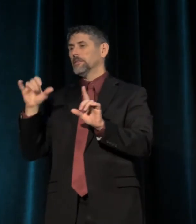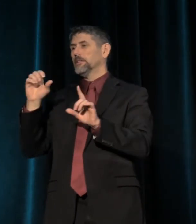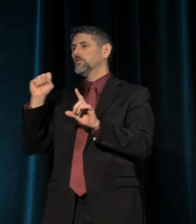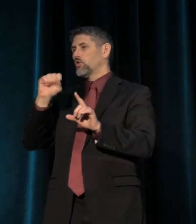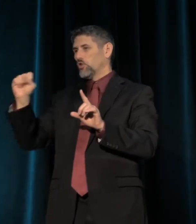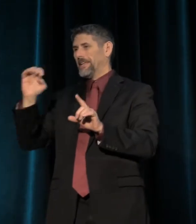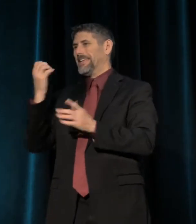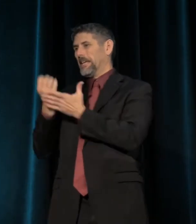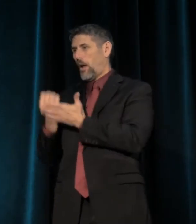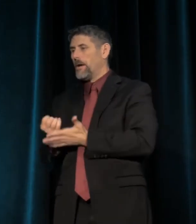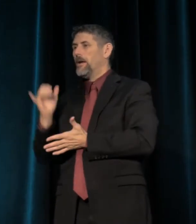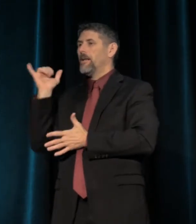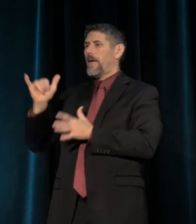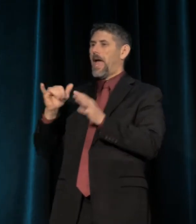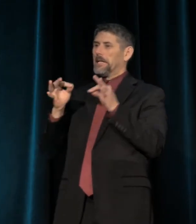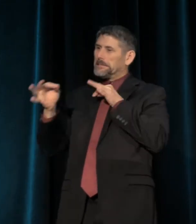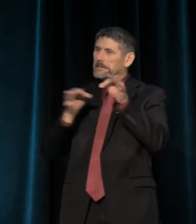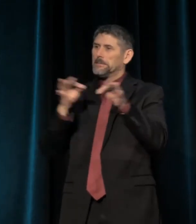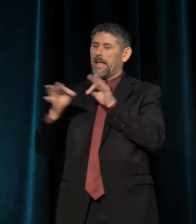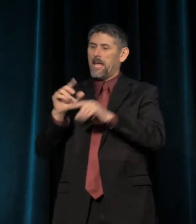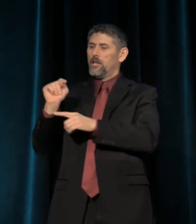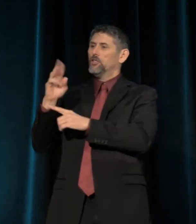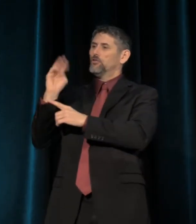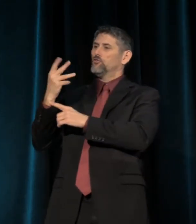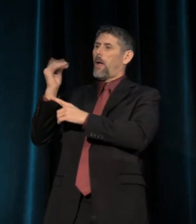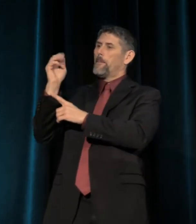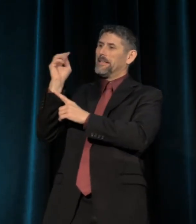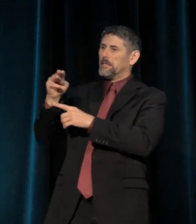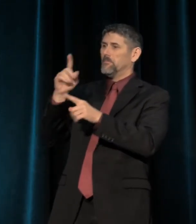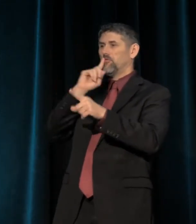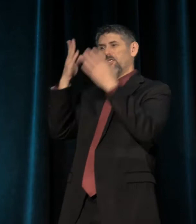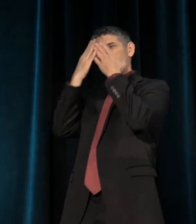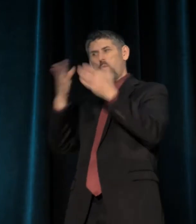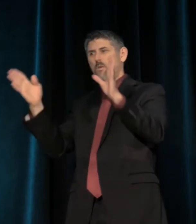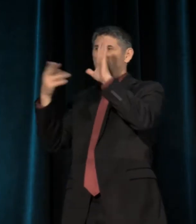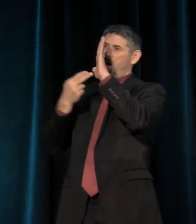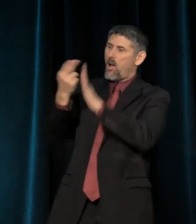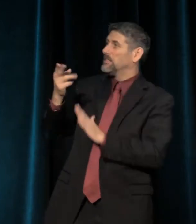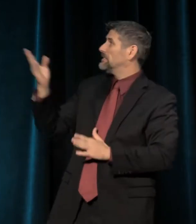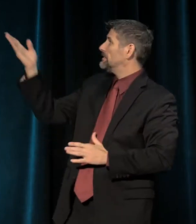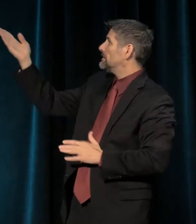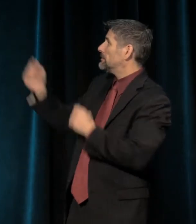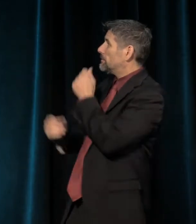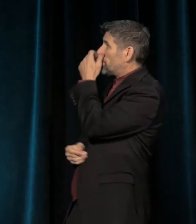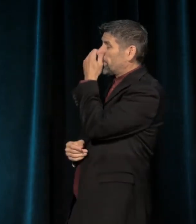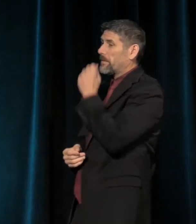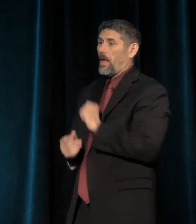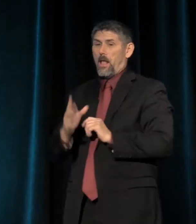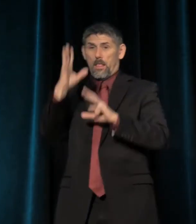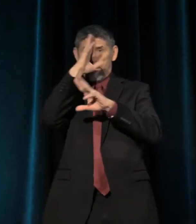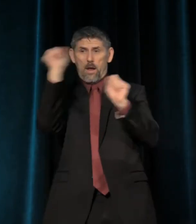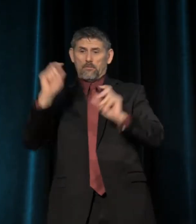which lays out Trumpism in the most cogent and naked of ways. The president embarked on his first foreign trip